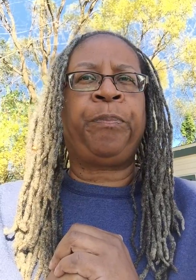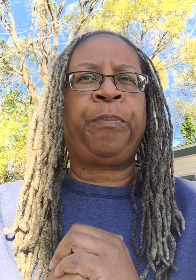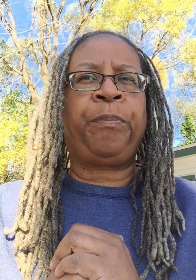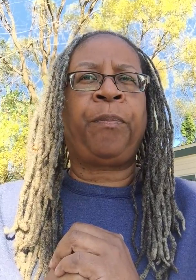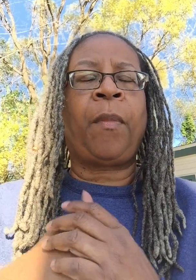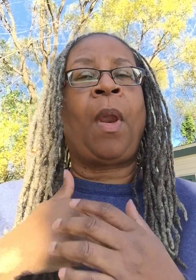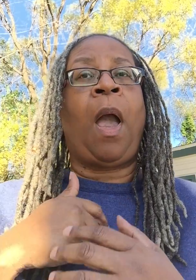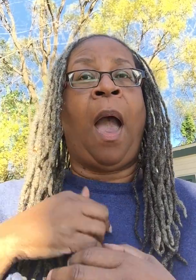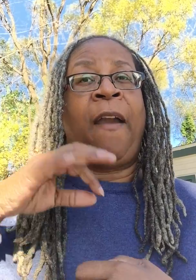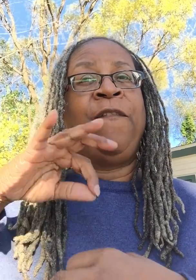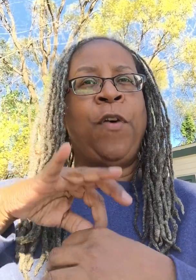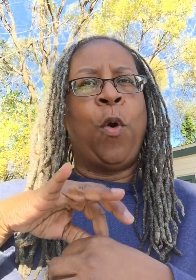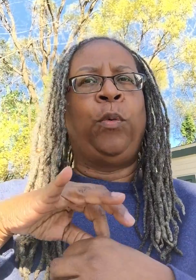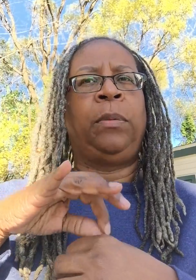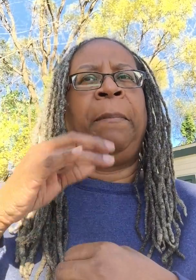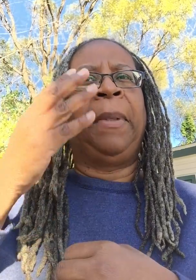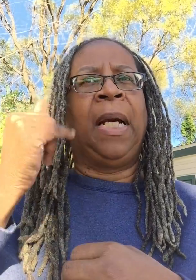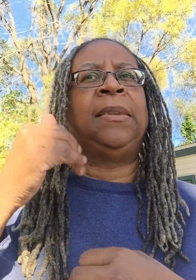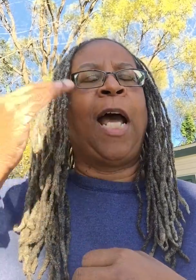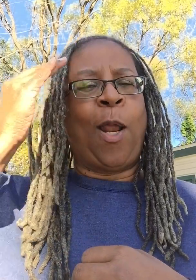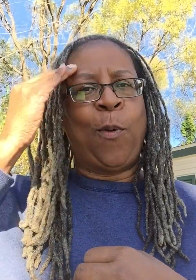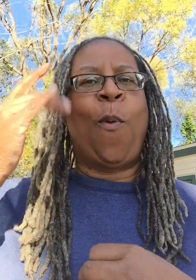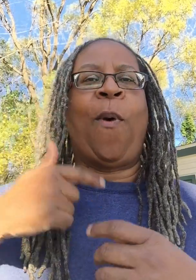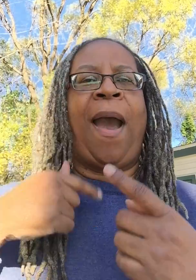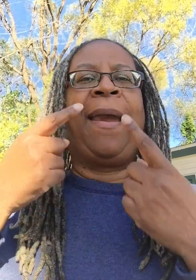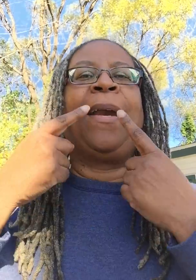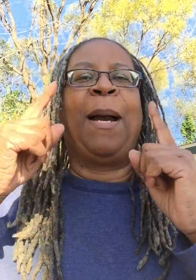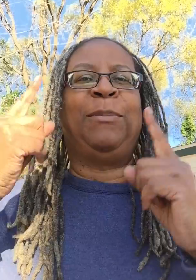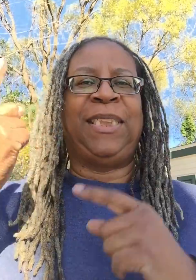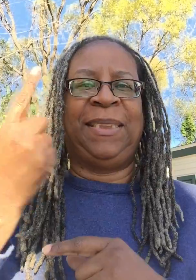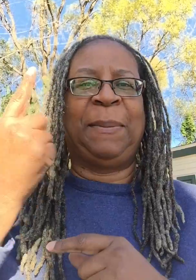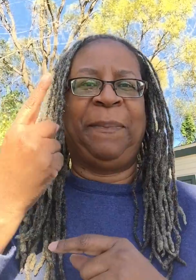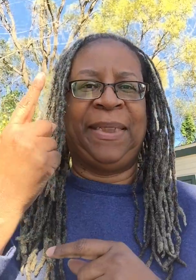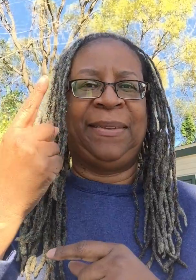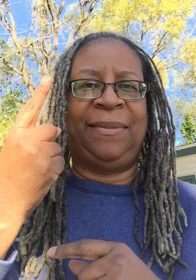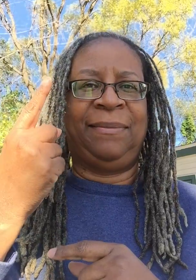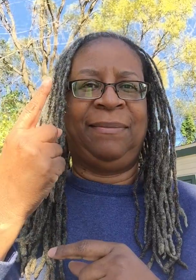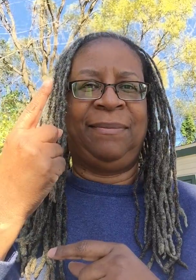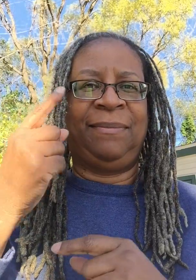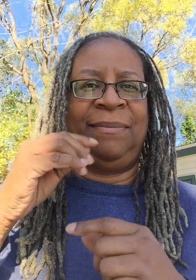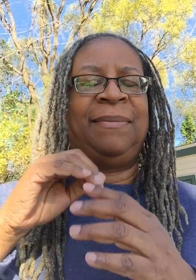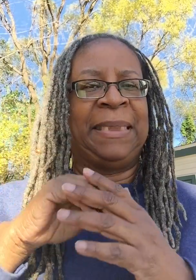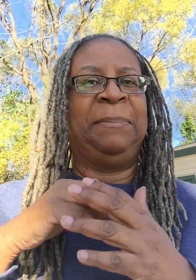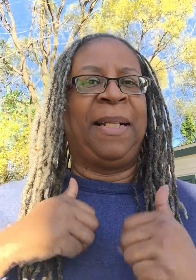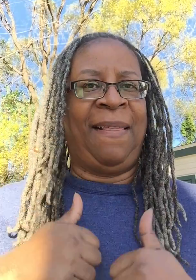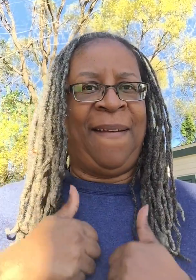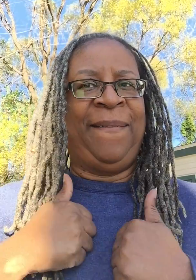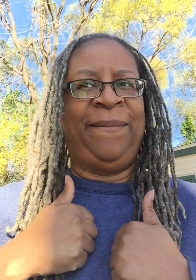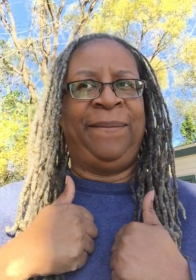I vote because I know I accomplish something in my life.